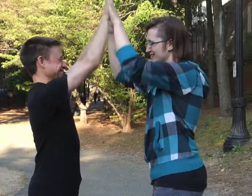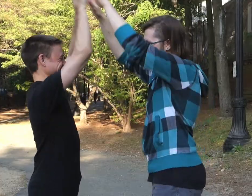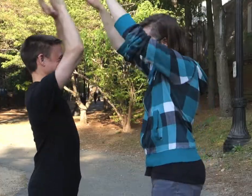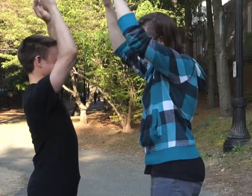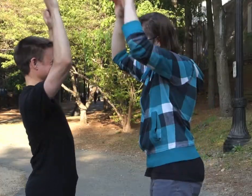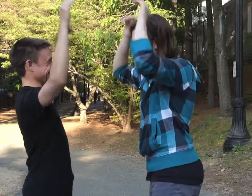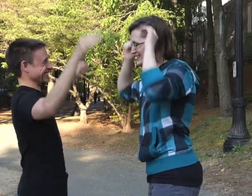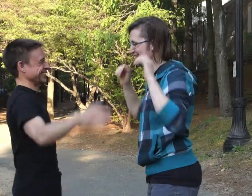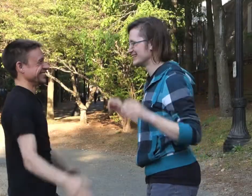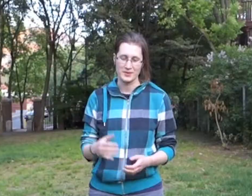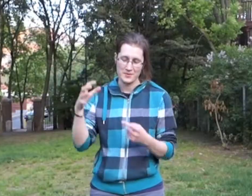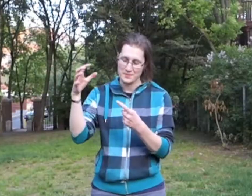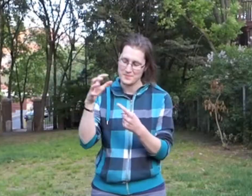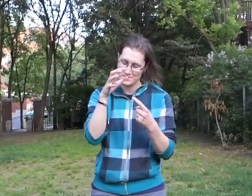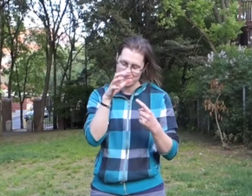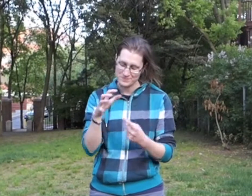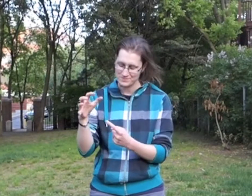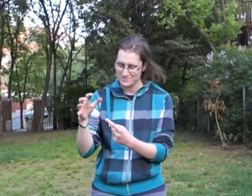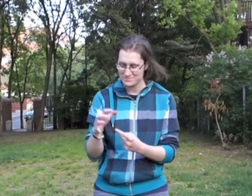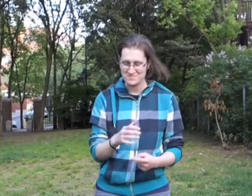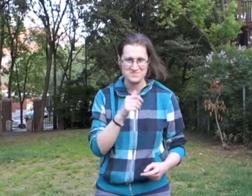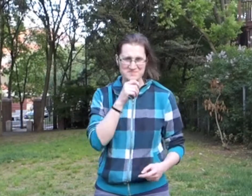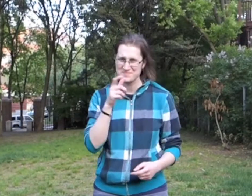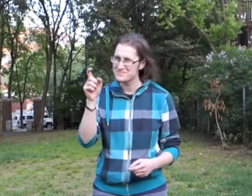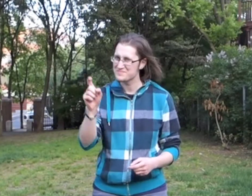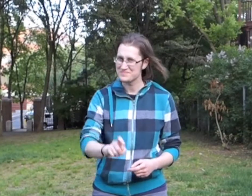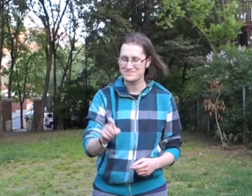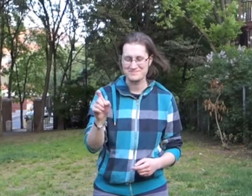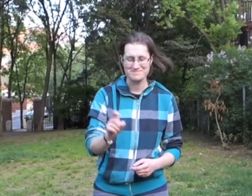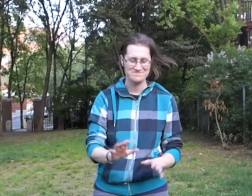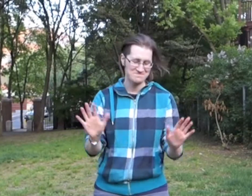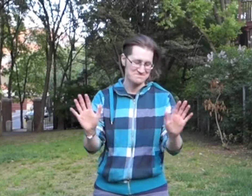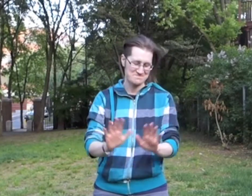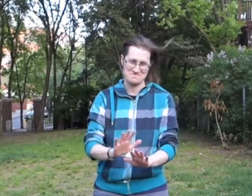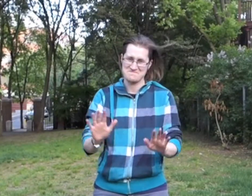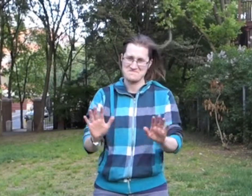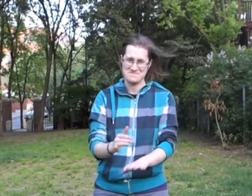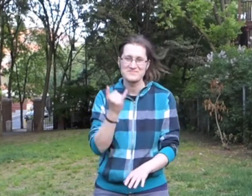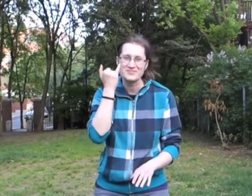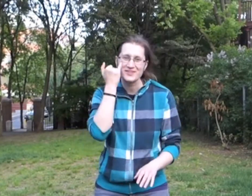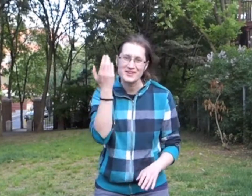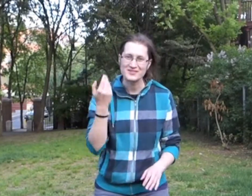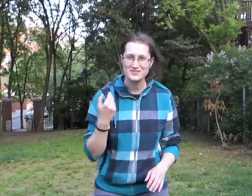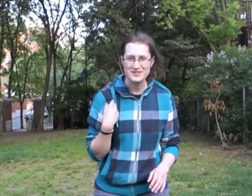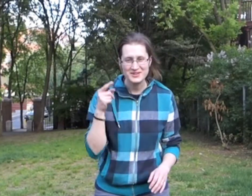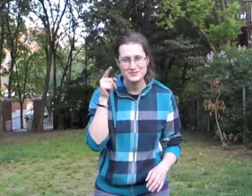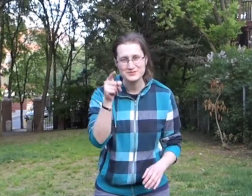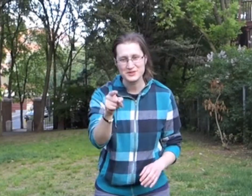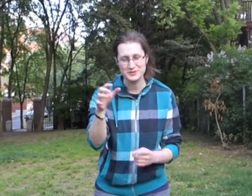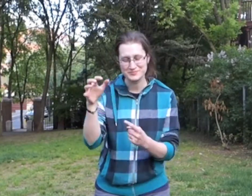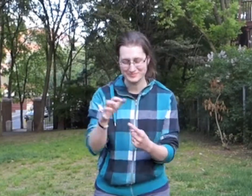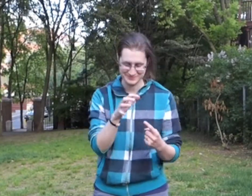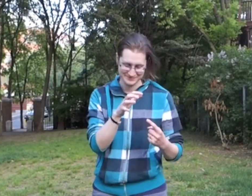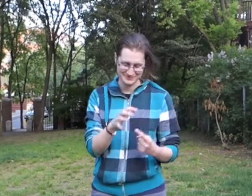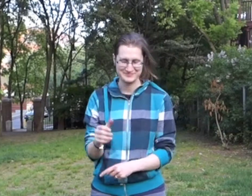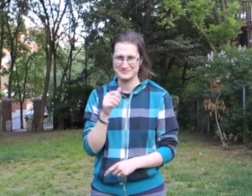I don't need a parachute, baby if I've got you Baby if I've got you, I don't need a parachute